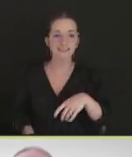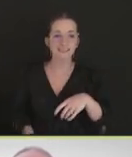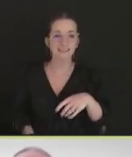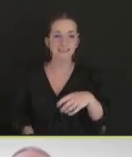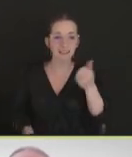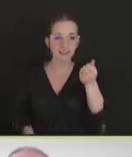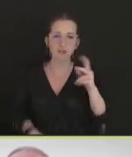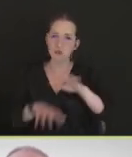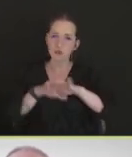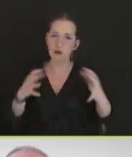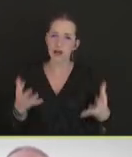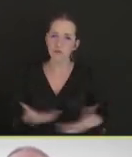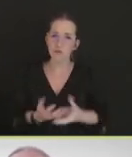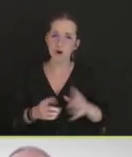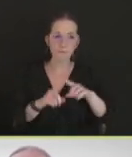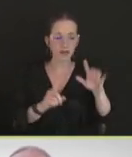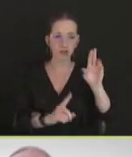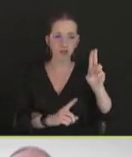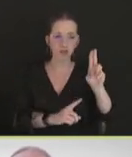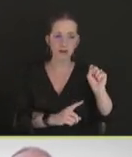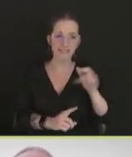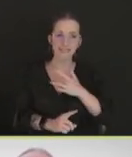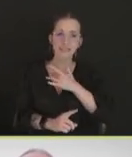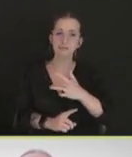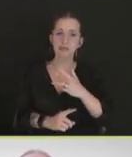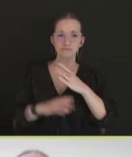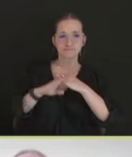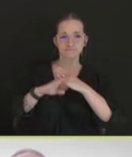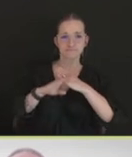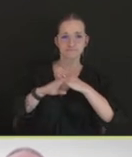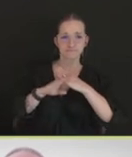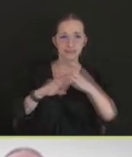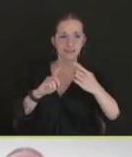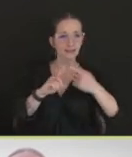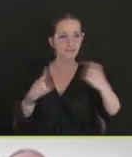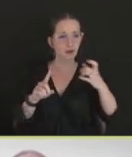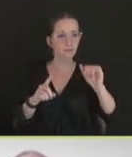world, but the United States has been fairly refractory from highly pathogenic avian influenza